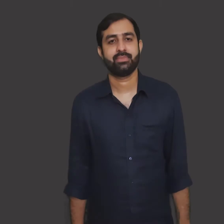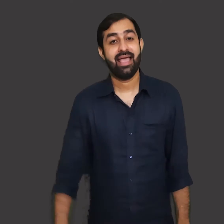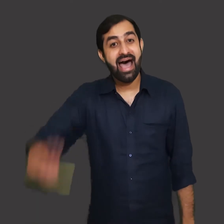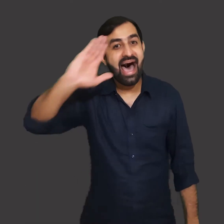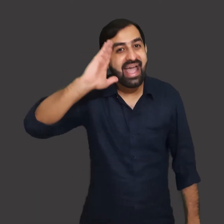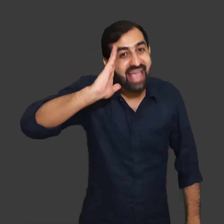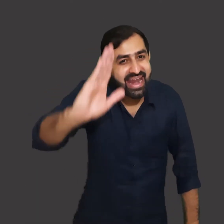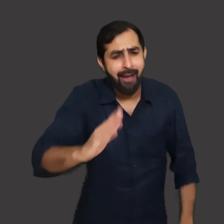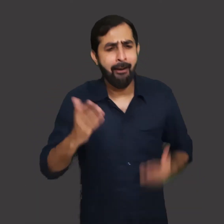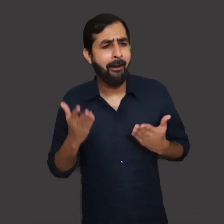Hello everyone!